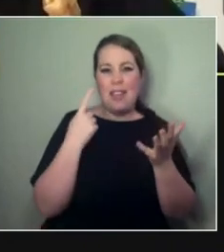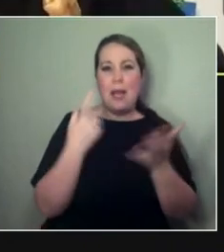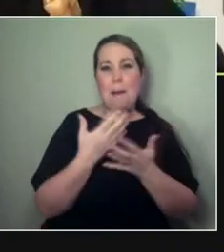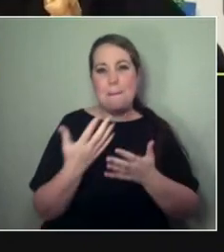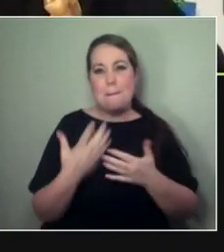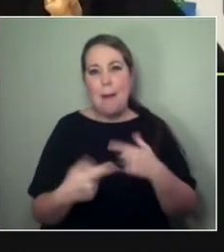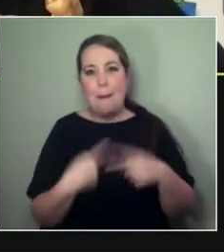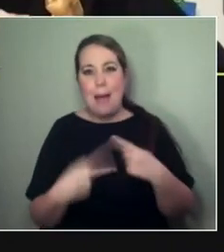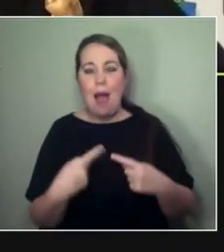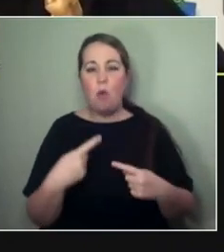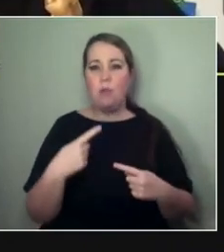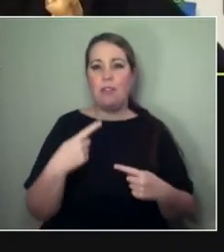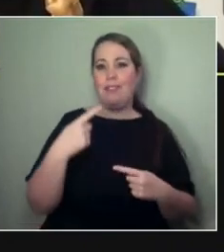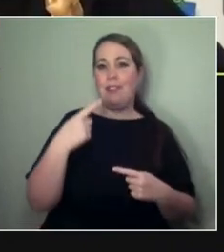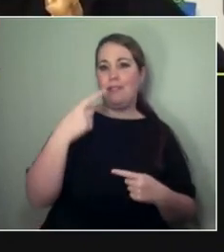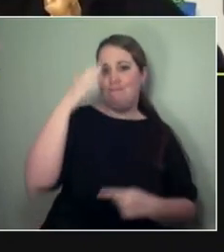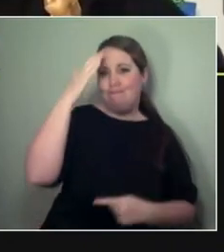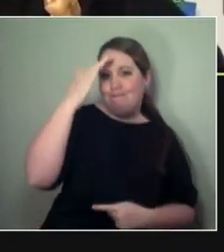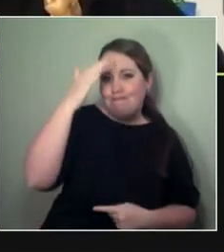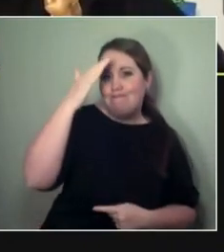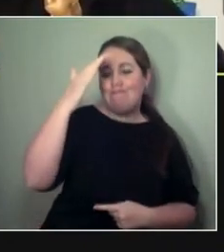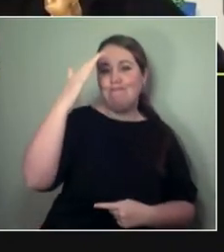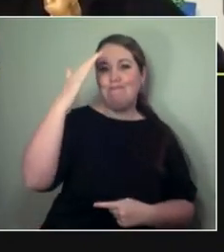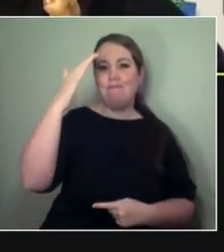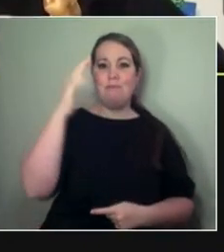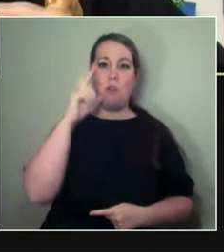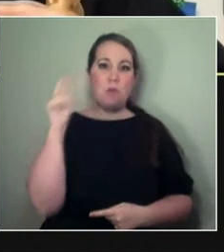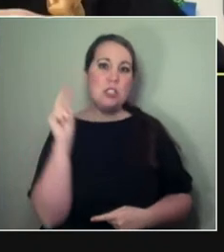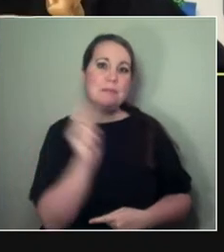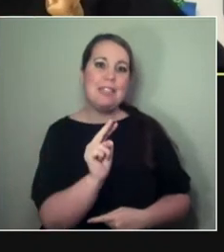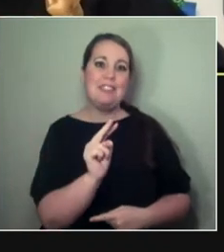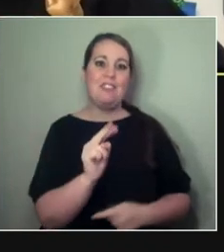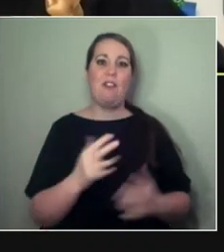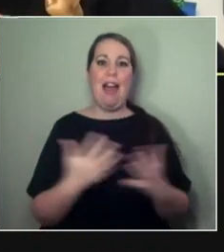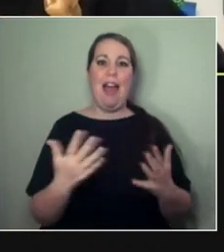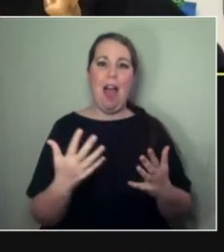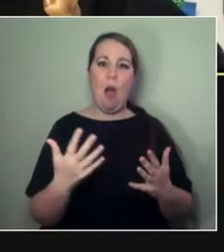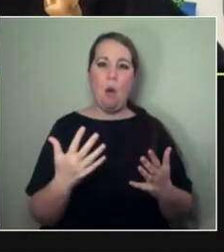So, I think that I'm really interested in how that can be re-translated, you know.